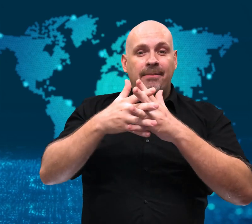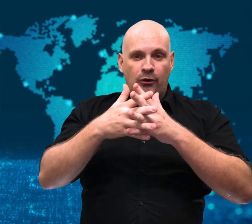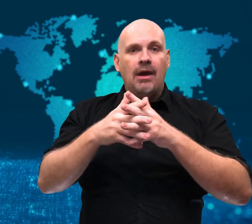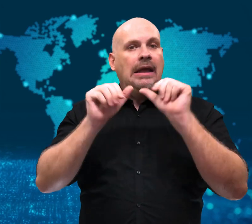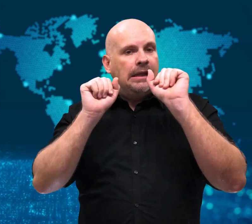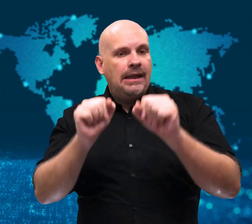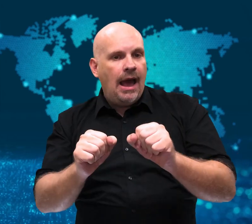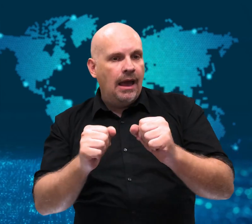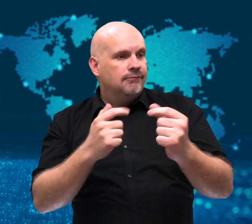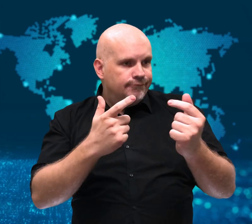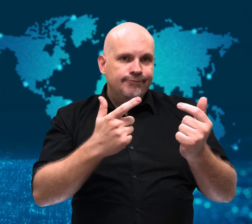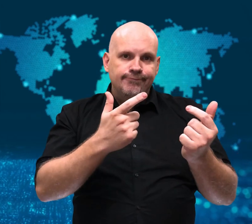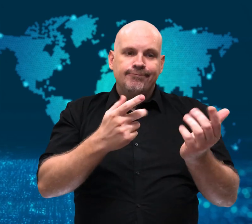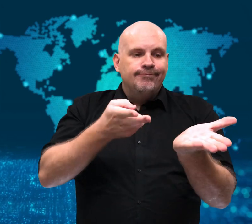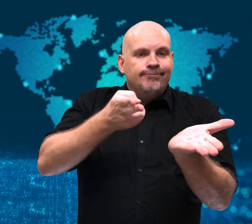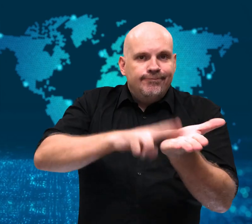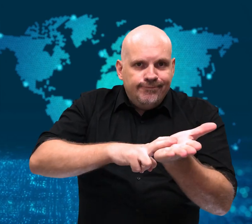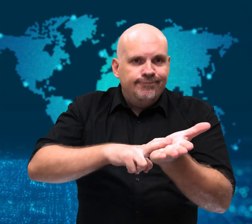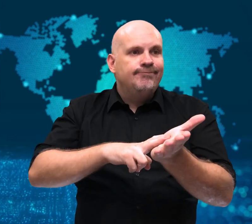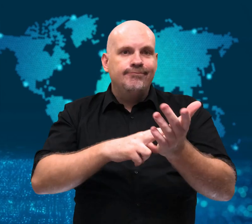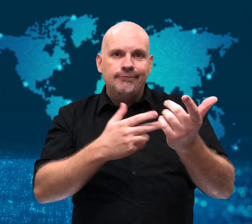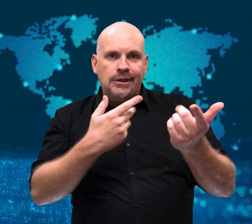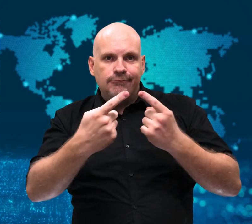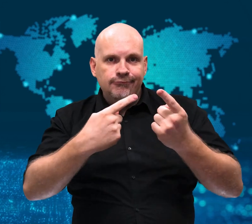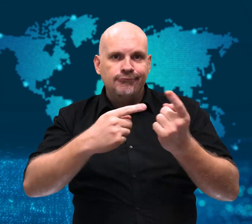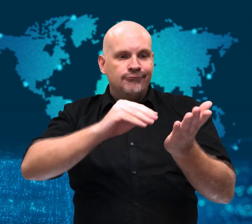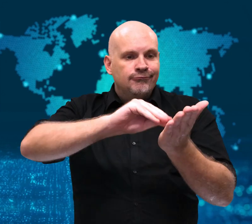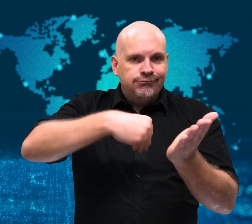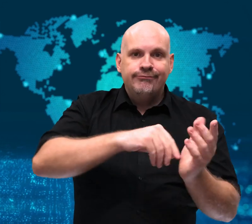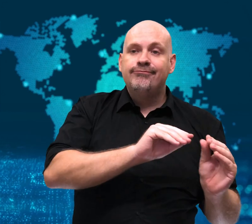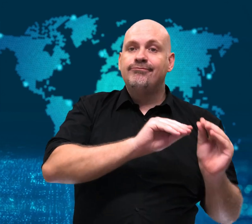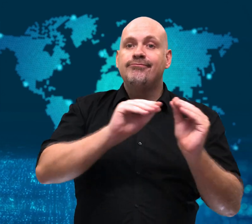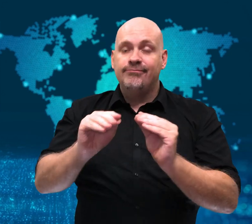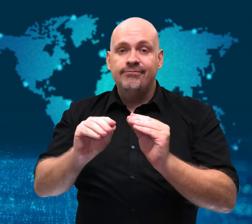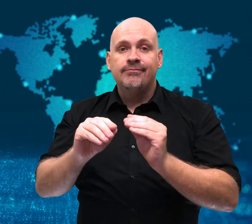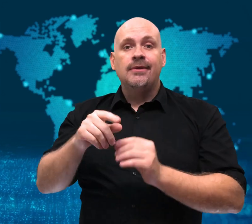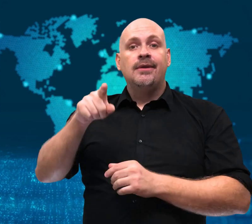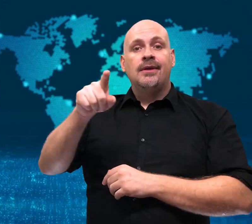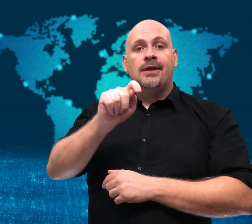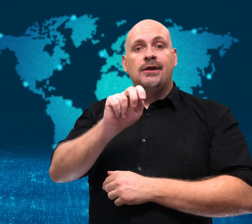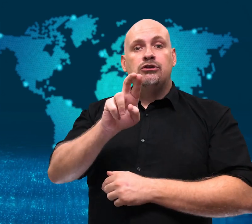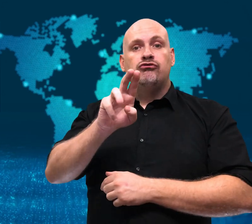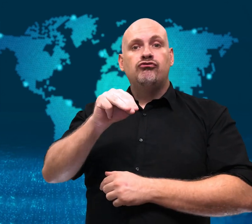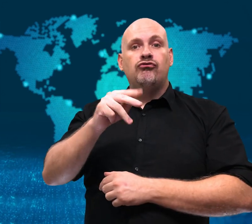Cuban players to sign with ball clubs,